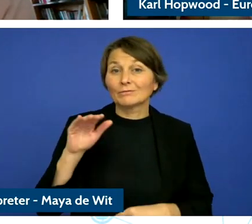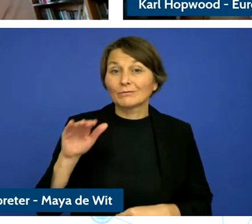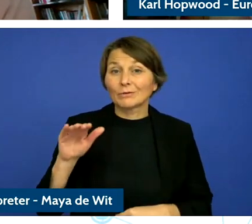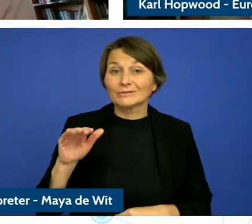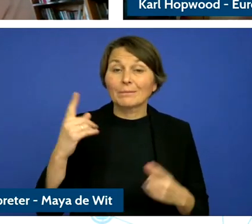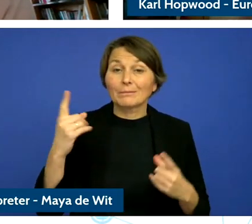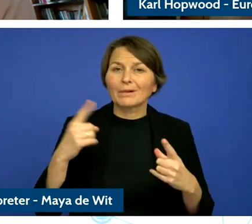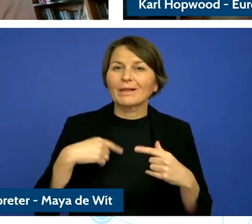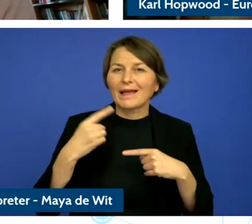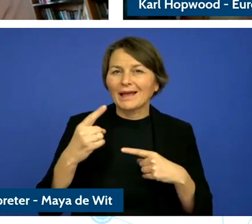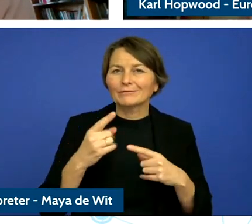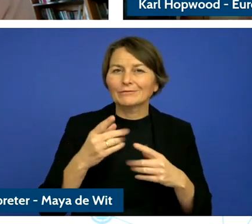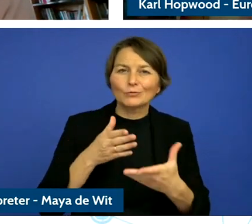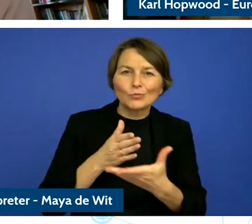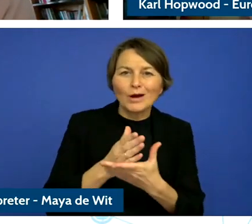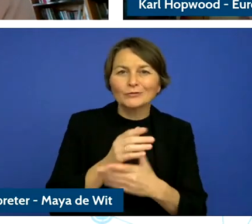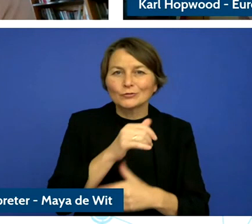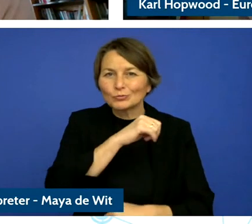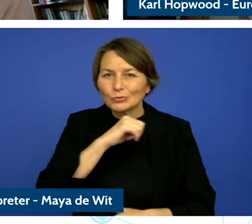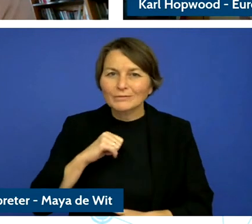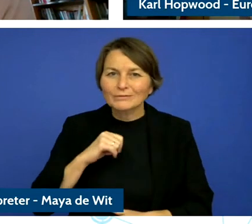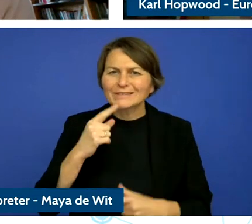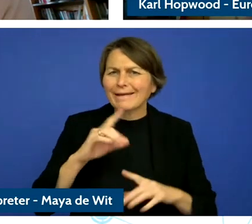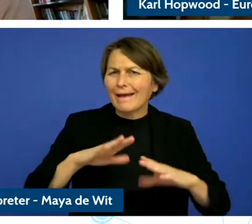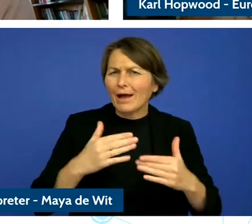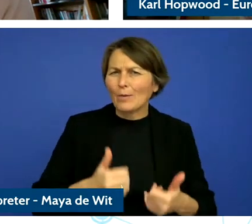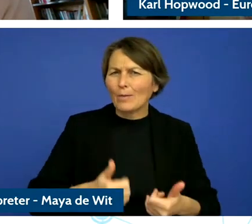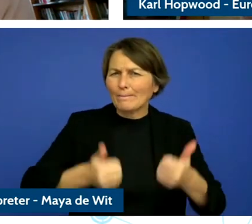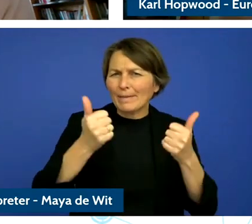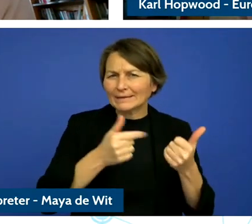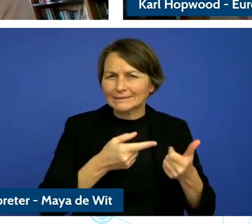are actually being put into practice because we have been talking about this